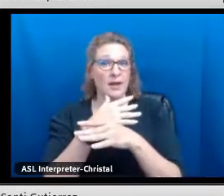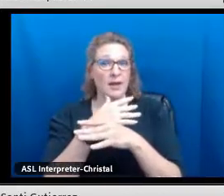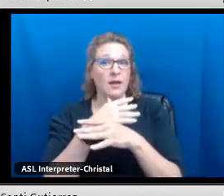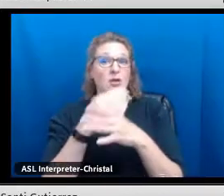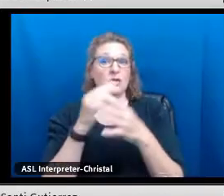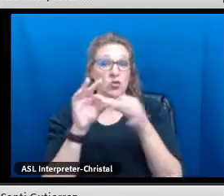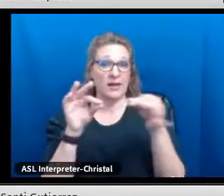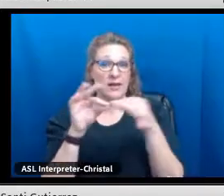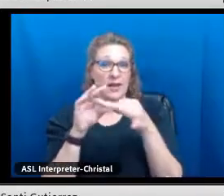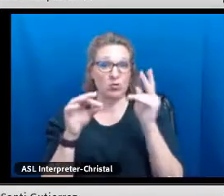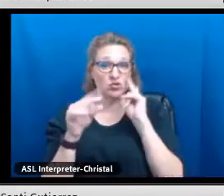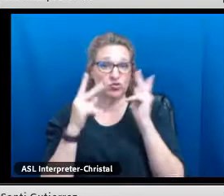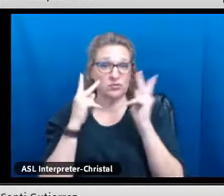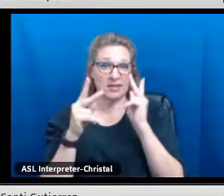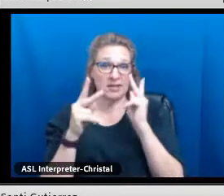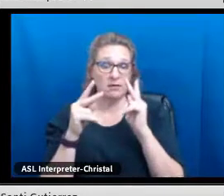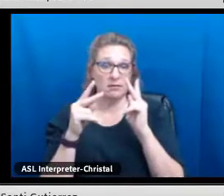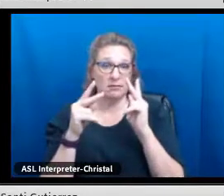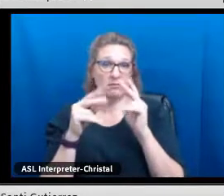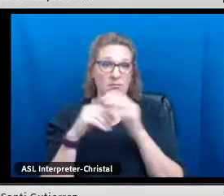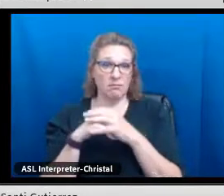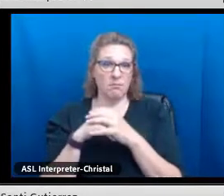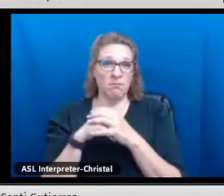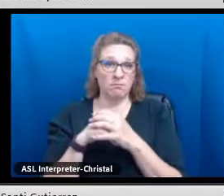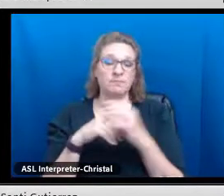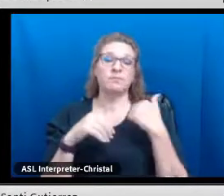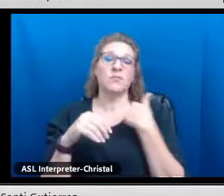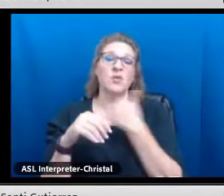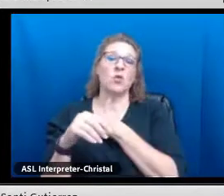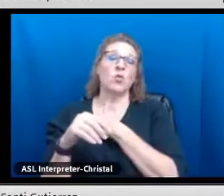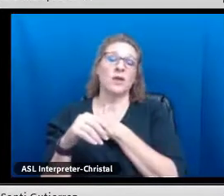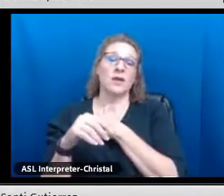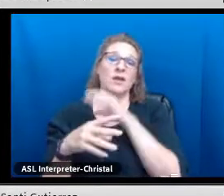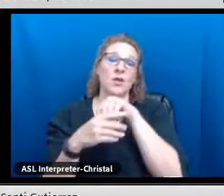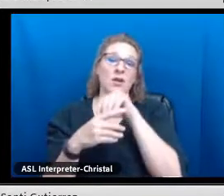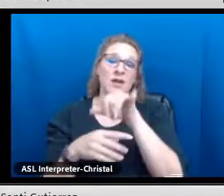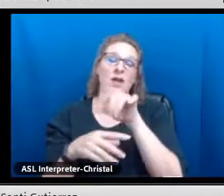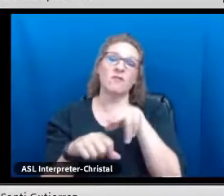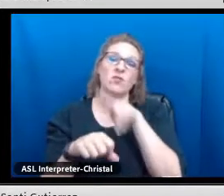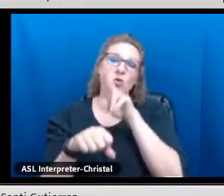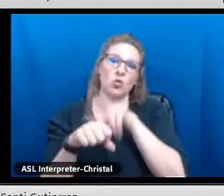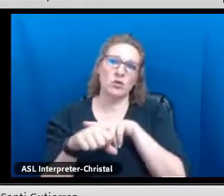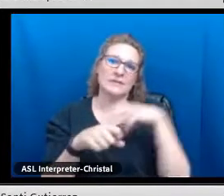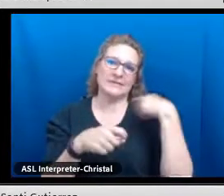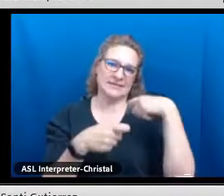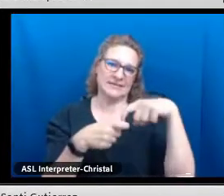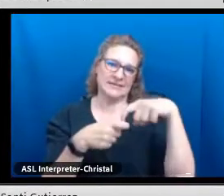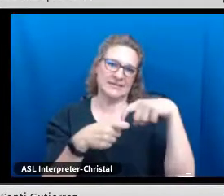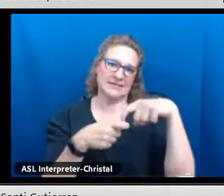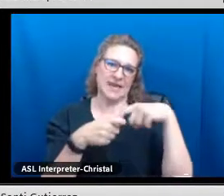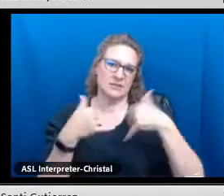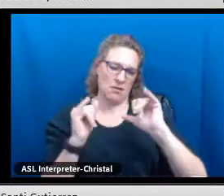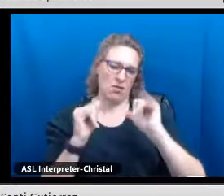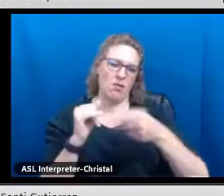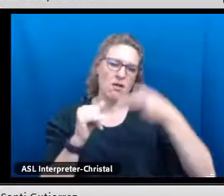We also have added German to those languages that you see on the screen and so, we're quite